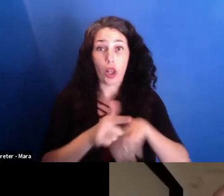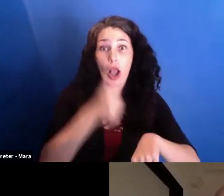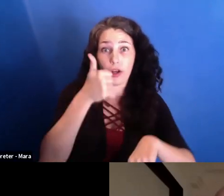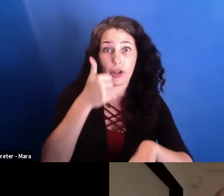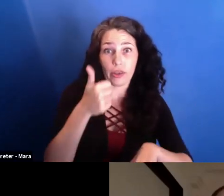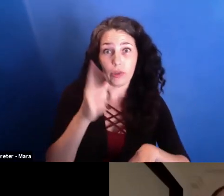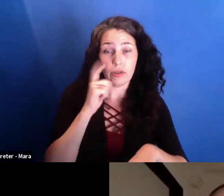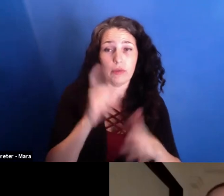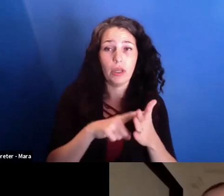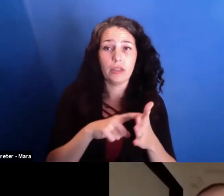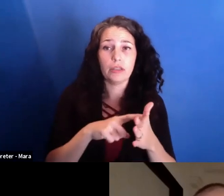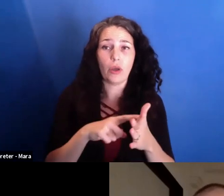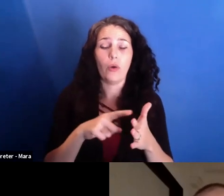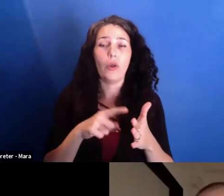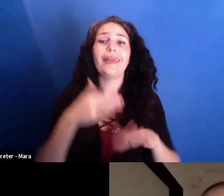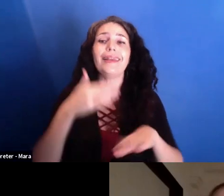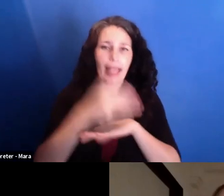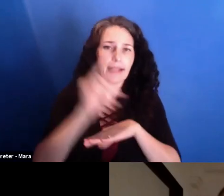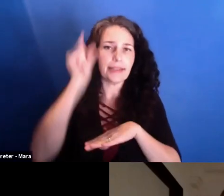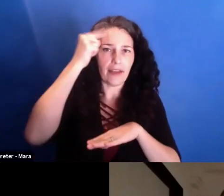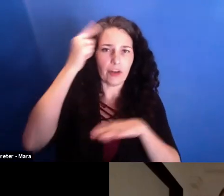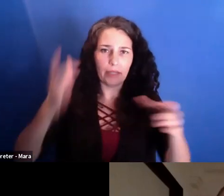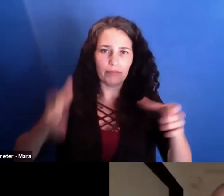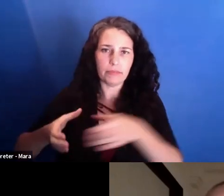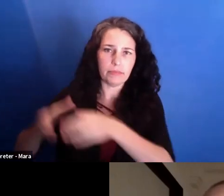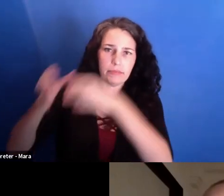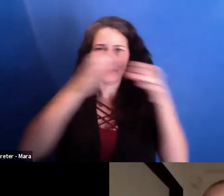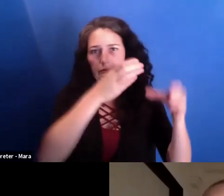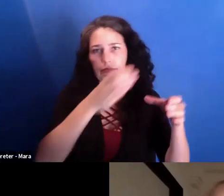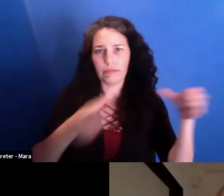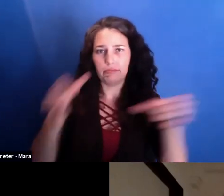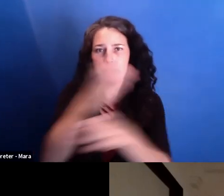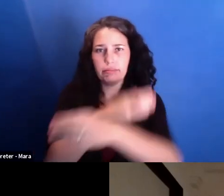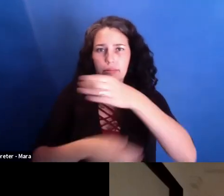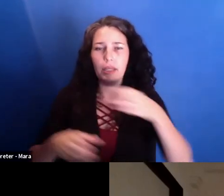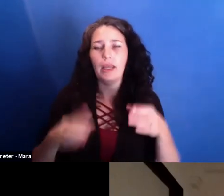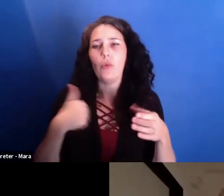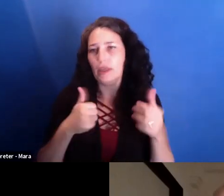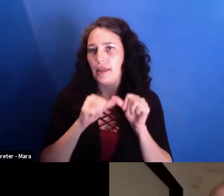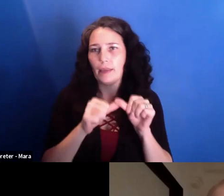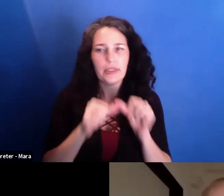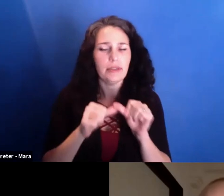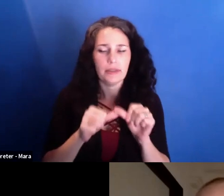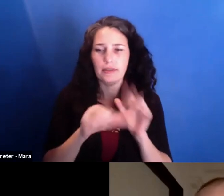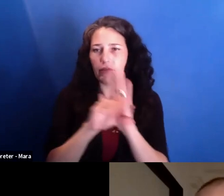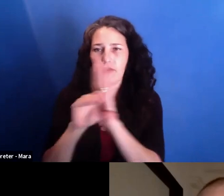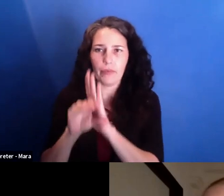that, only after a week, tried to change the penal law and to legalize corruption. Then we had even bigger demonstrations in the street.